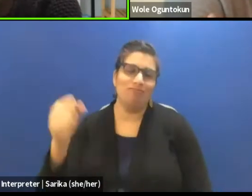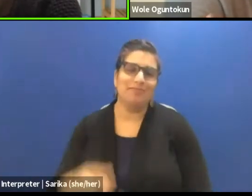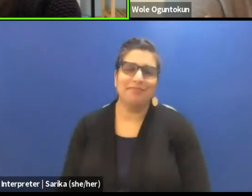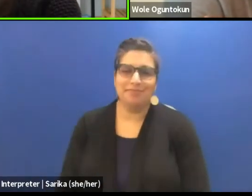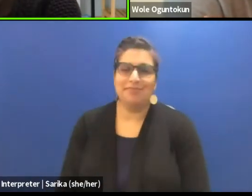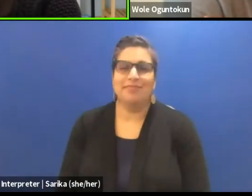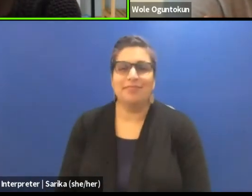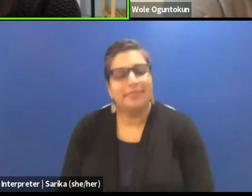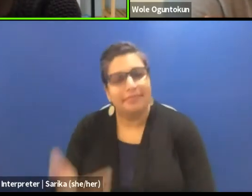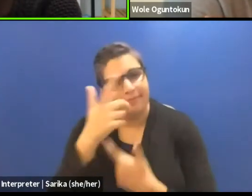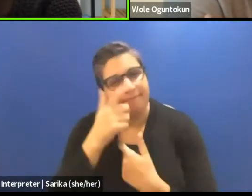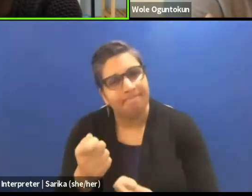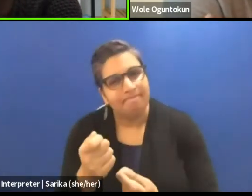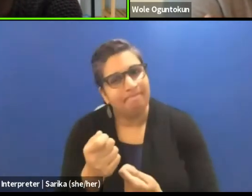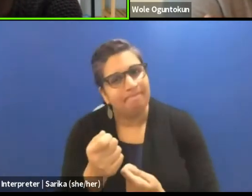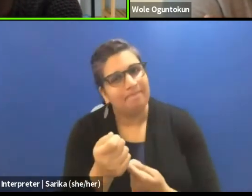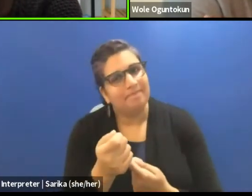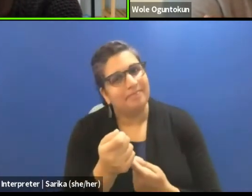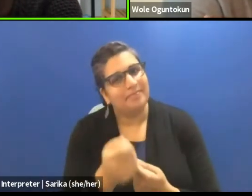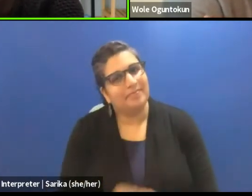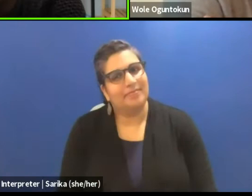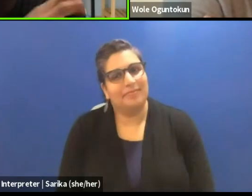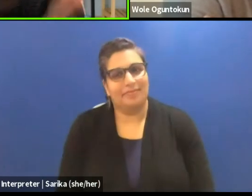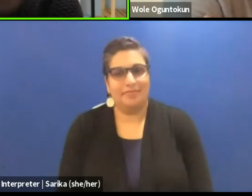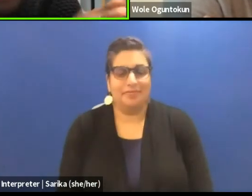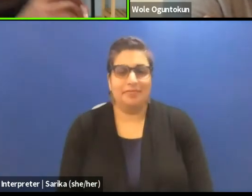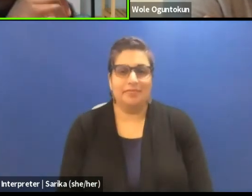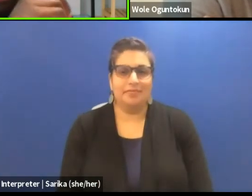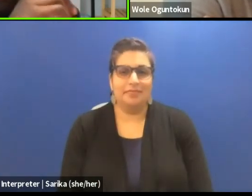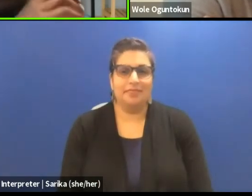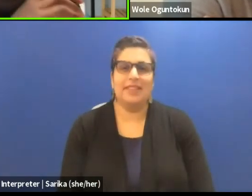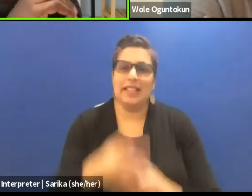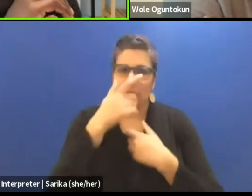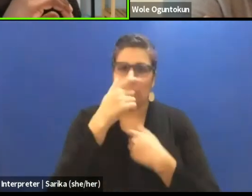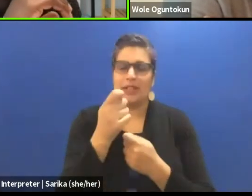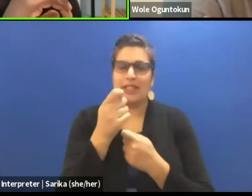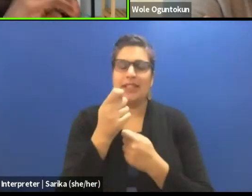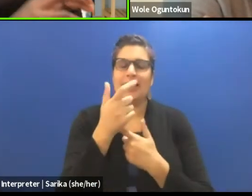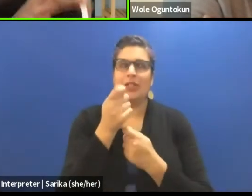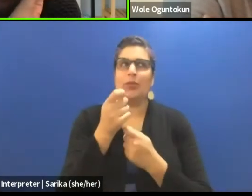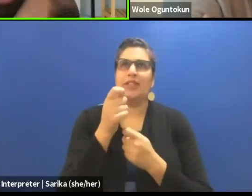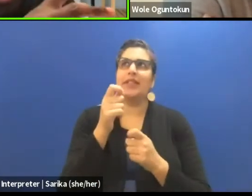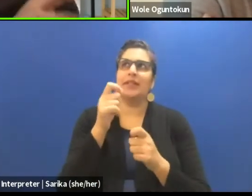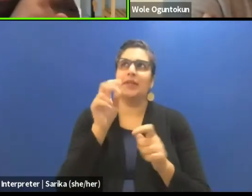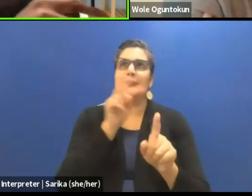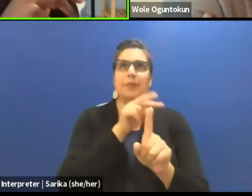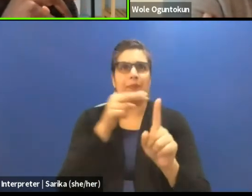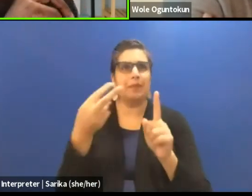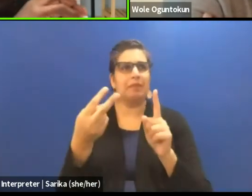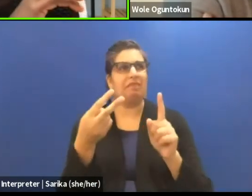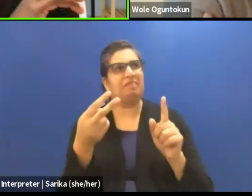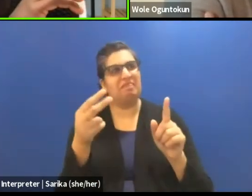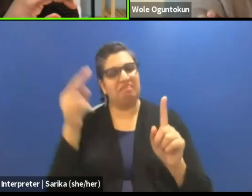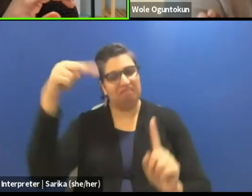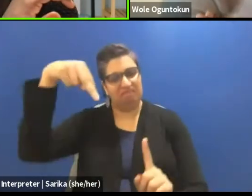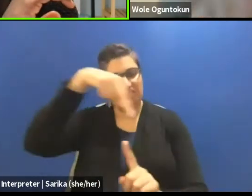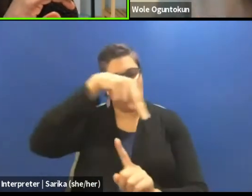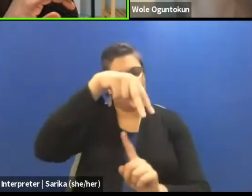Interesting way of looking at it though and maybe that's gonna pose another question.